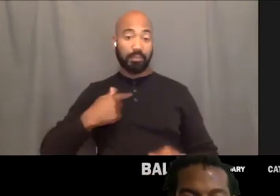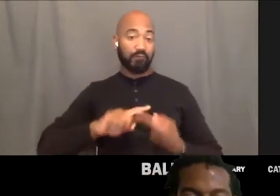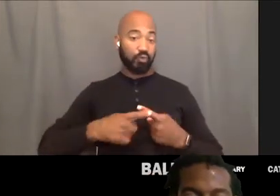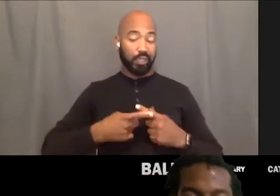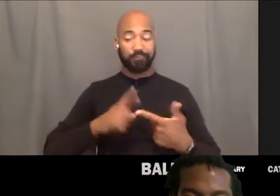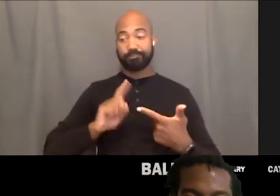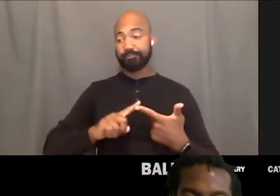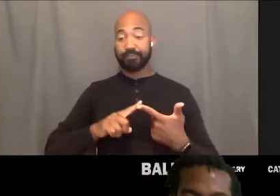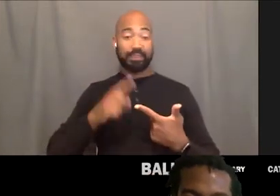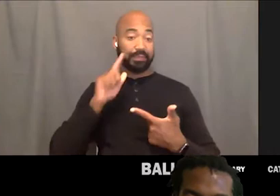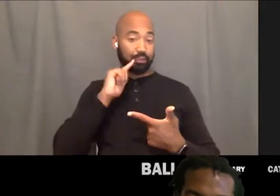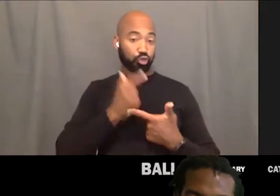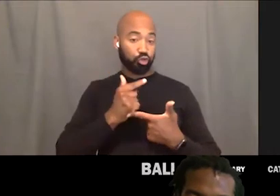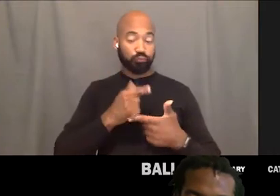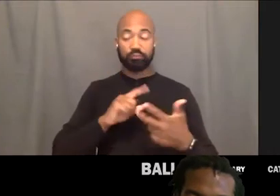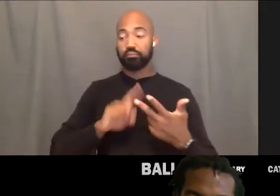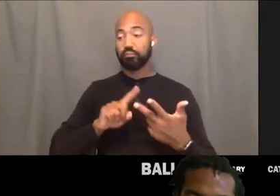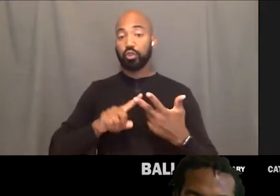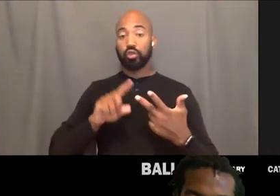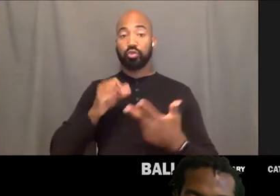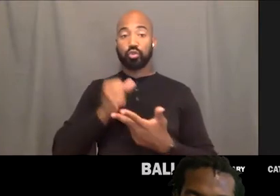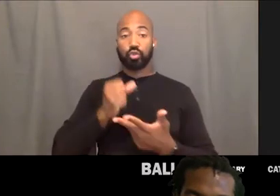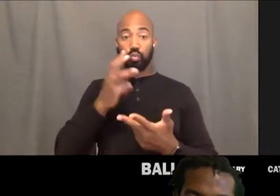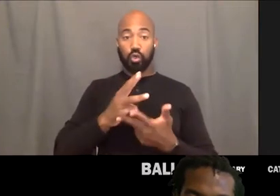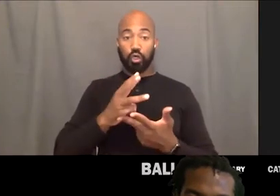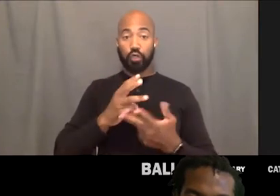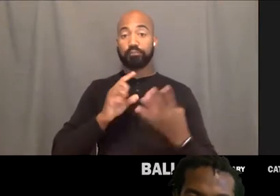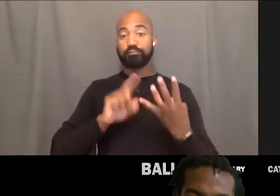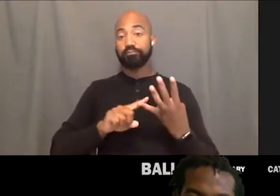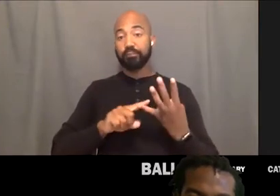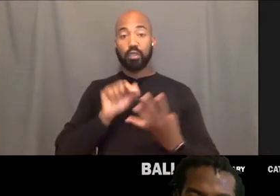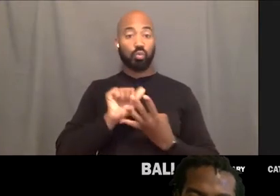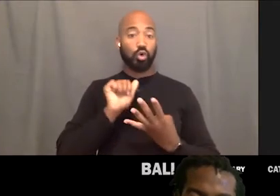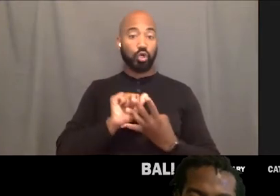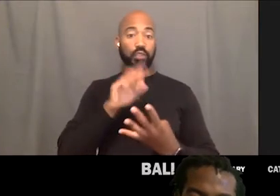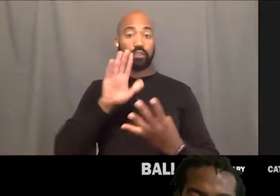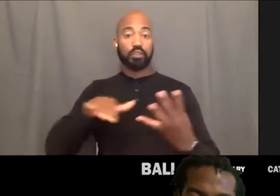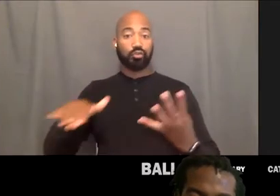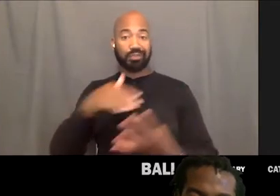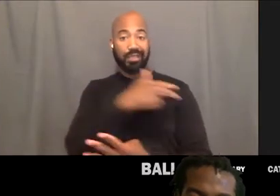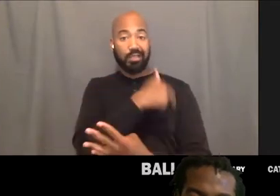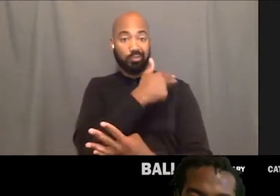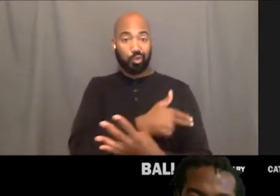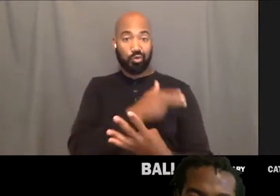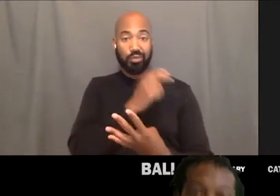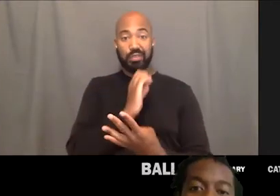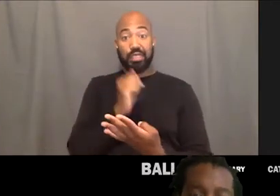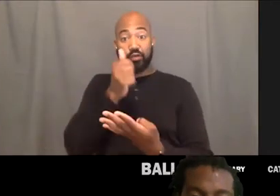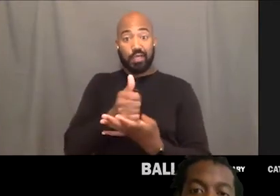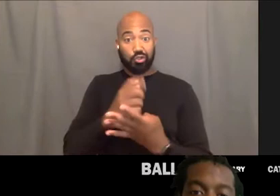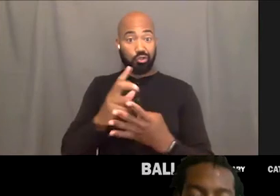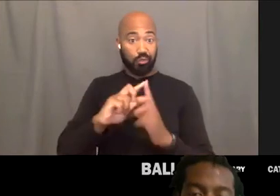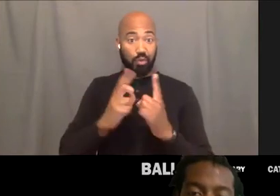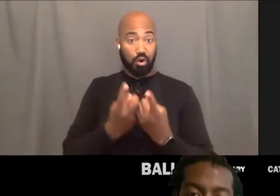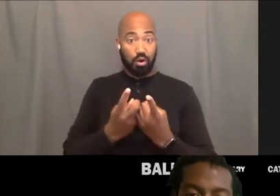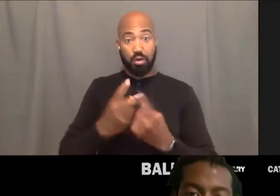Um, I currently work at Children's Hospital working in the infection department in infectious disease.